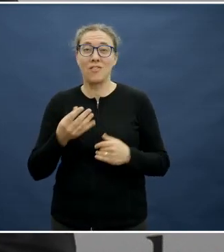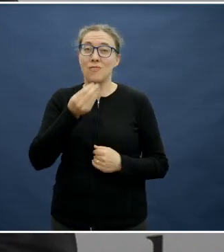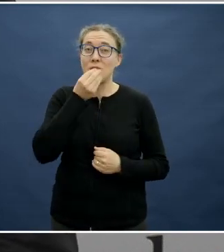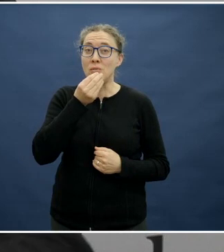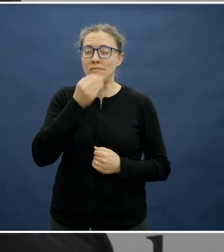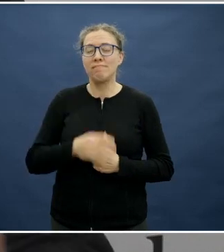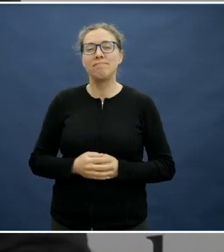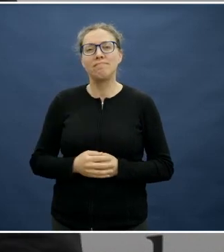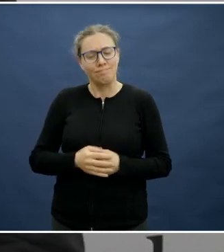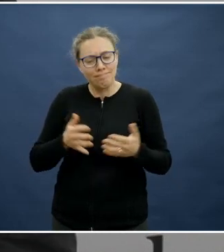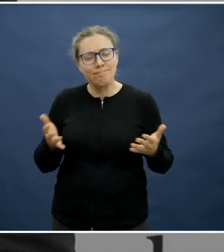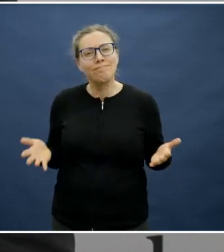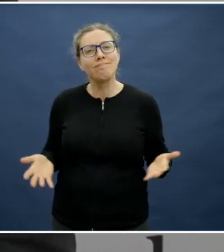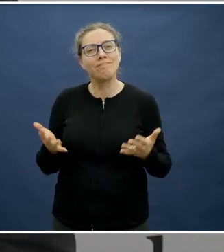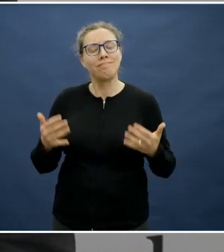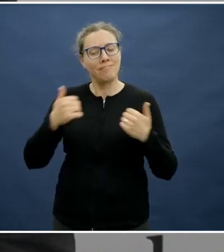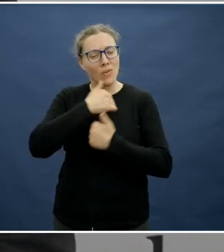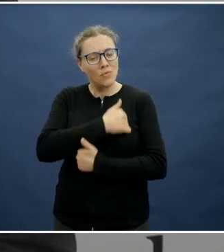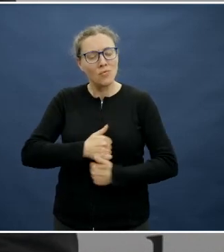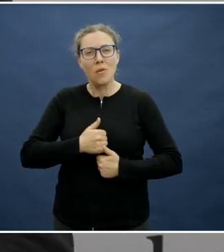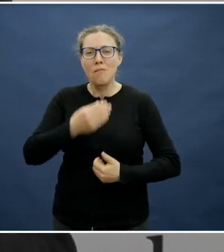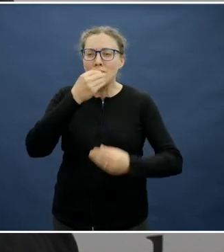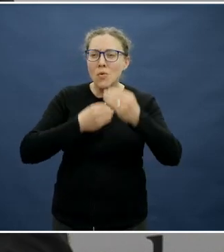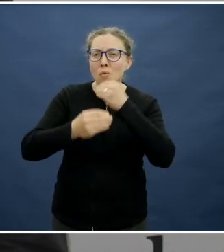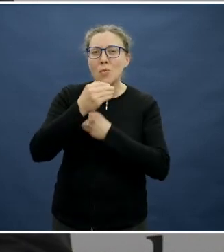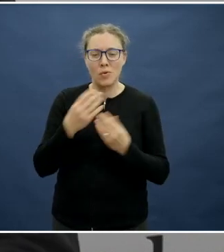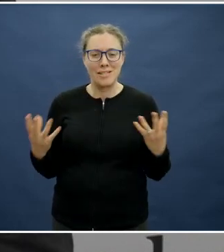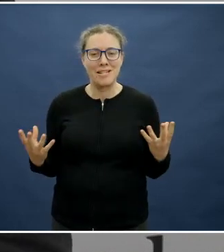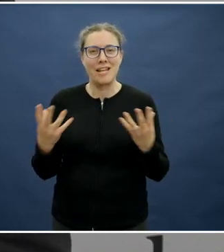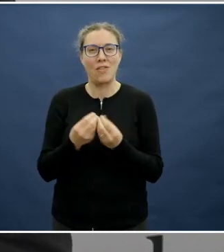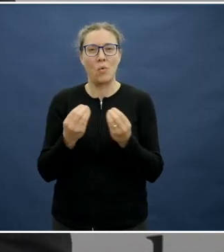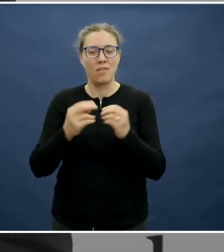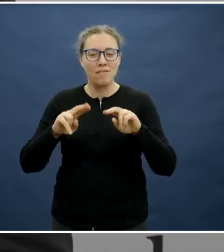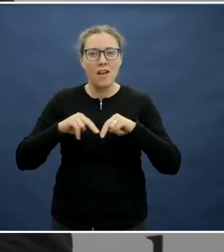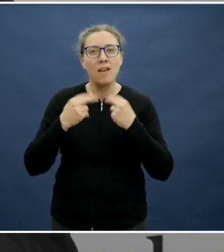to enjoy food together, really strong focus on seasonality, a focus on understanding where